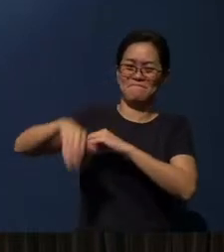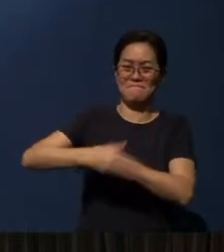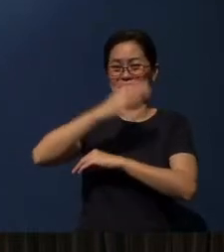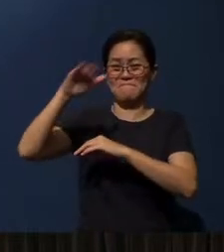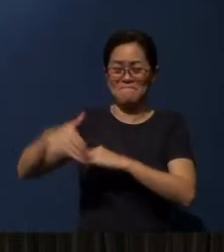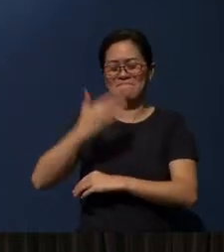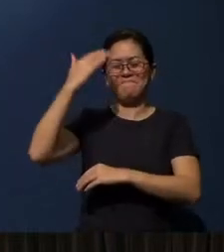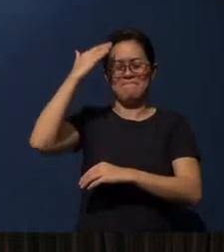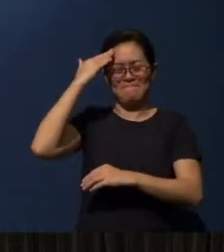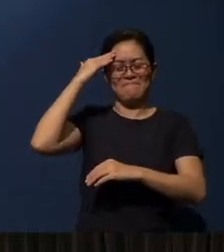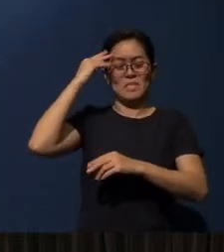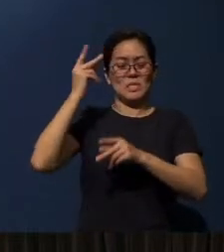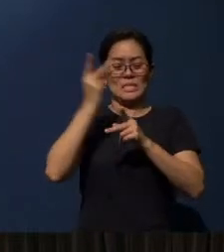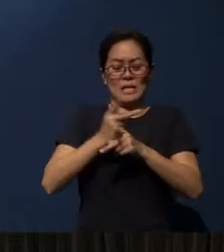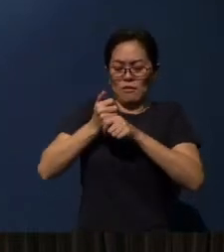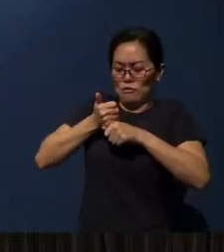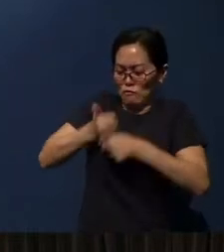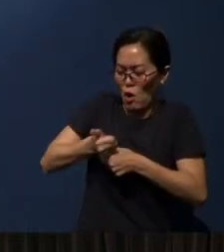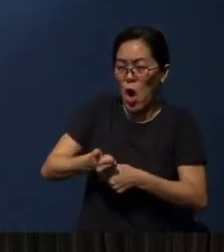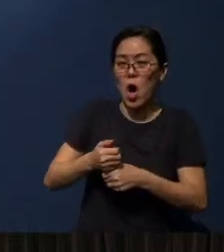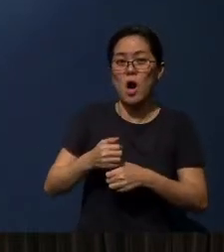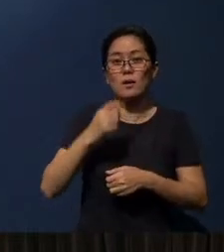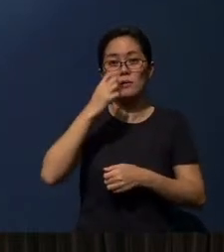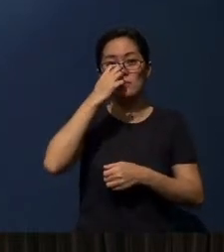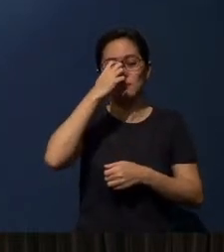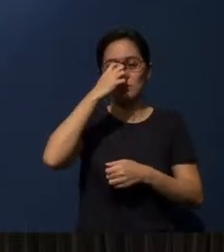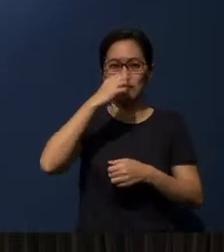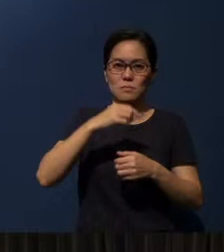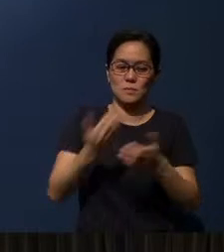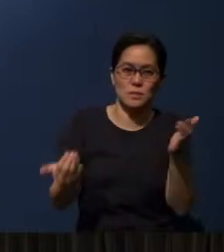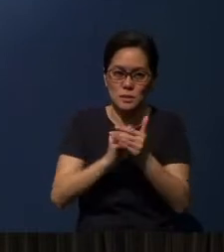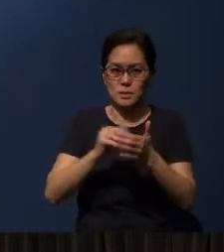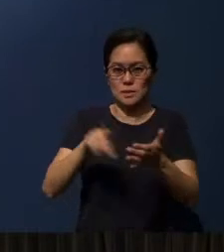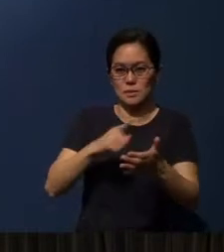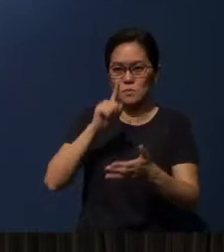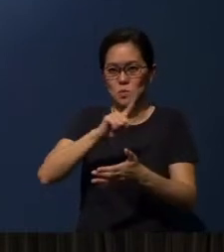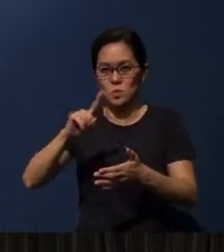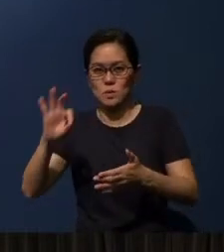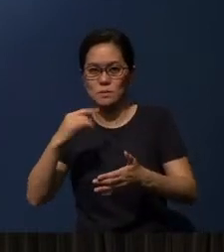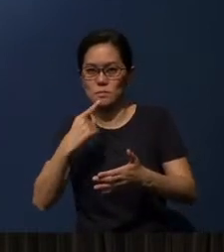Meditate on it and then again in Psalms 119 it mentioned this -